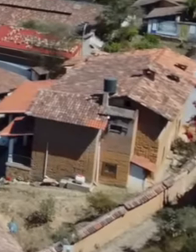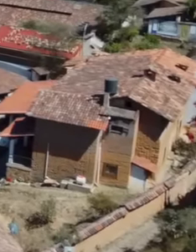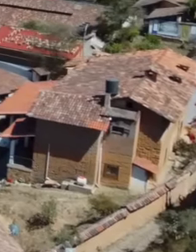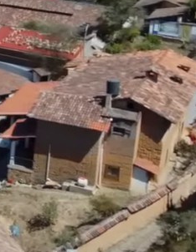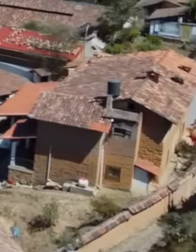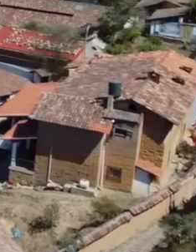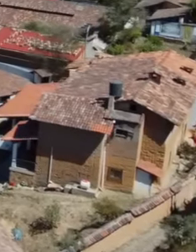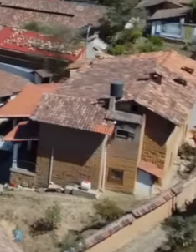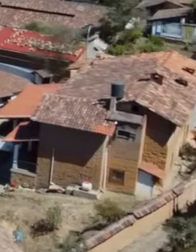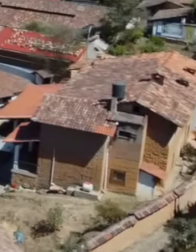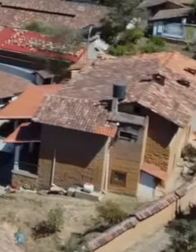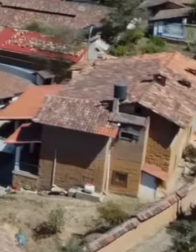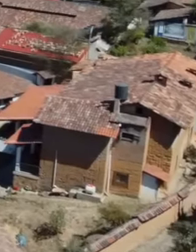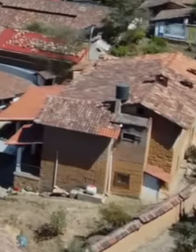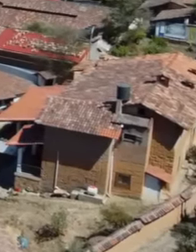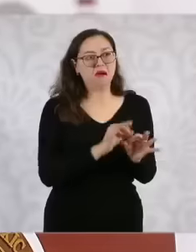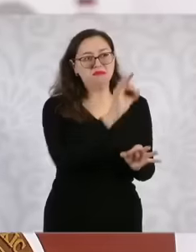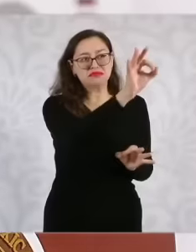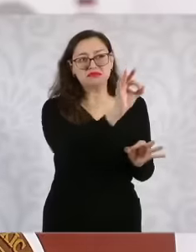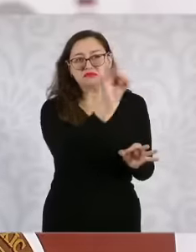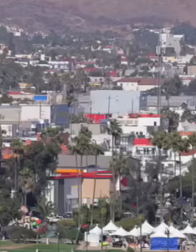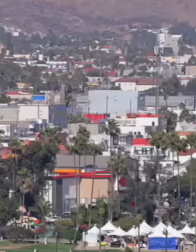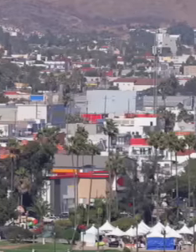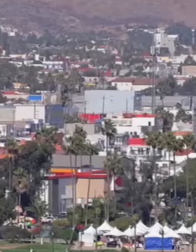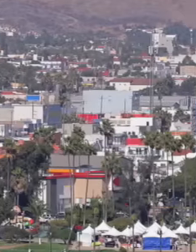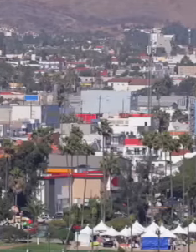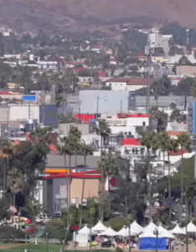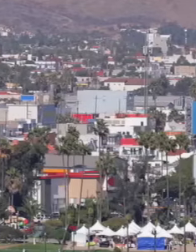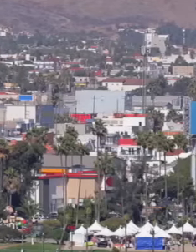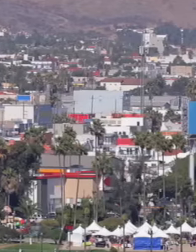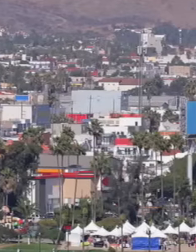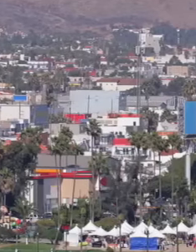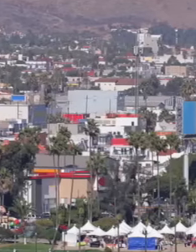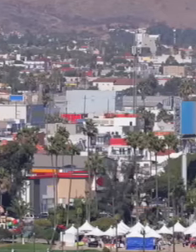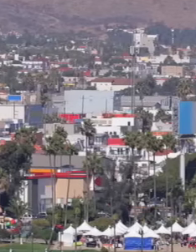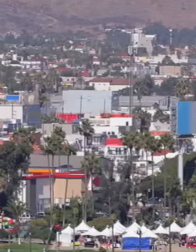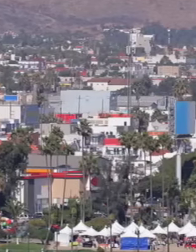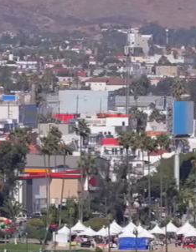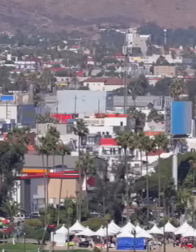population, there are families who today do not have access to reliable municipal police or